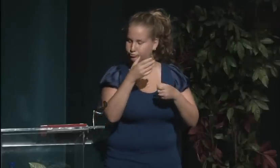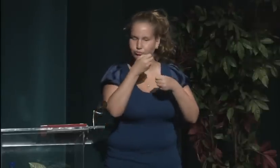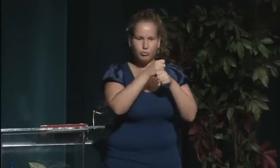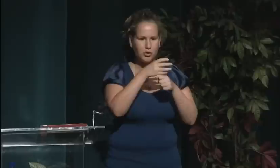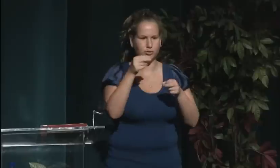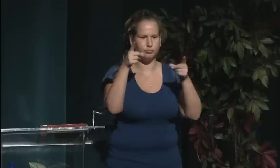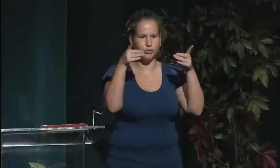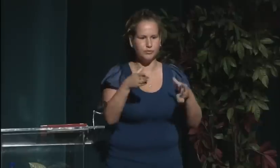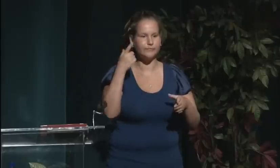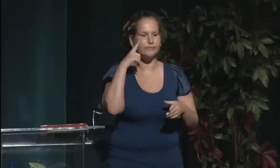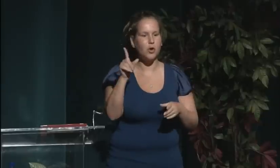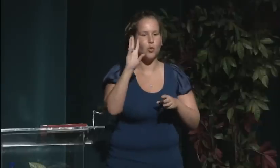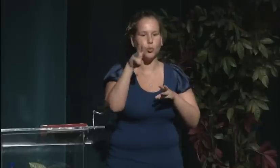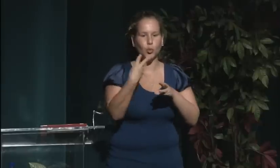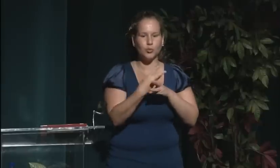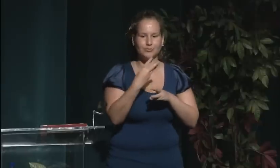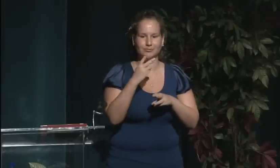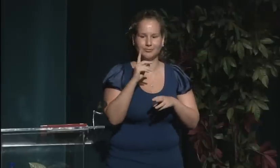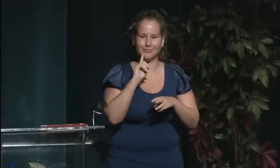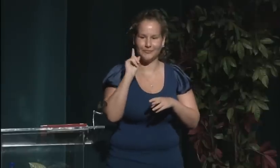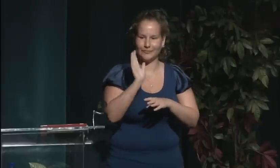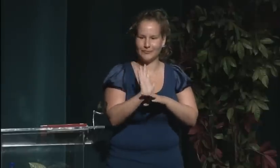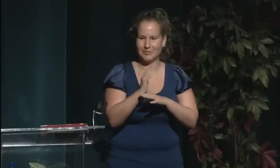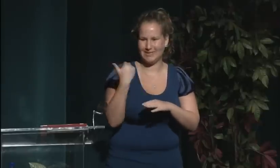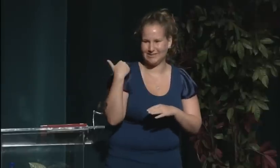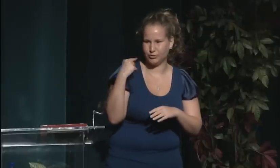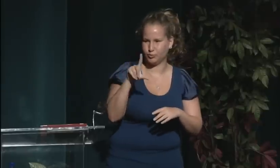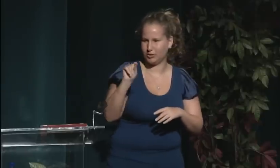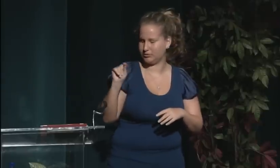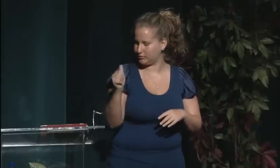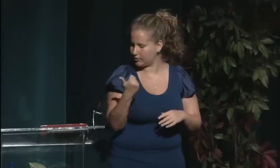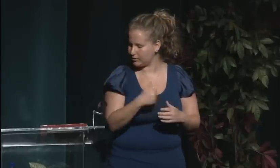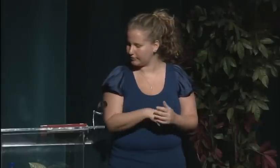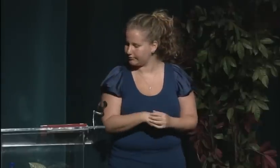We would like to introduce our three panelists and our moderator as well.